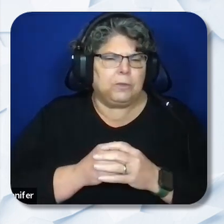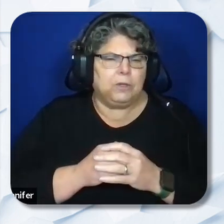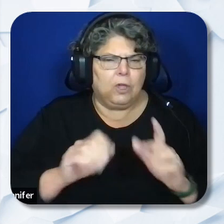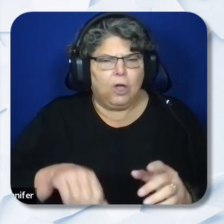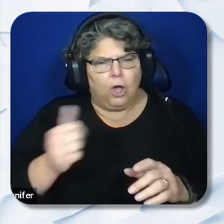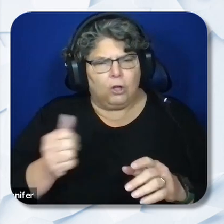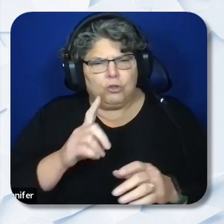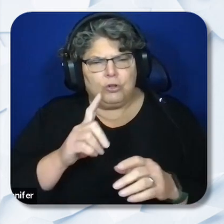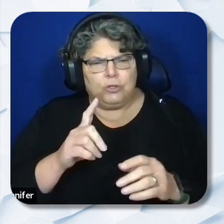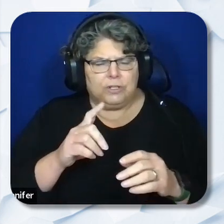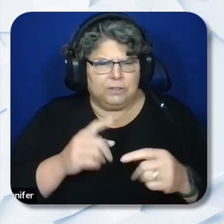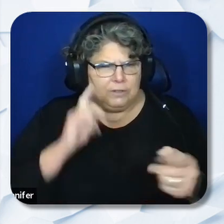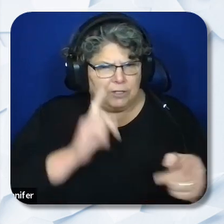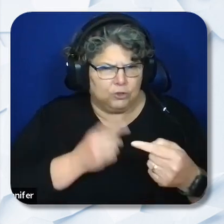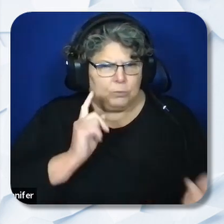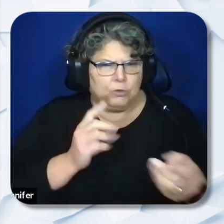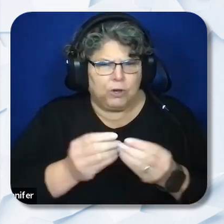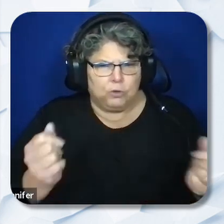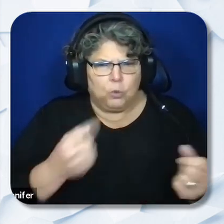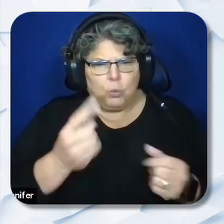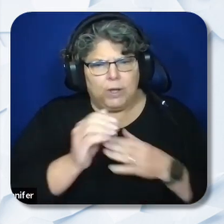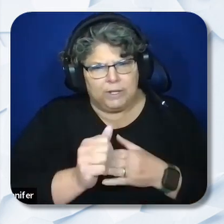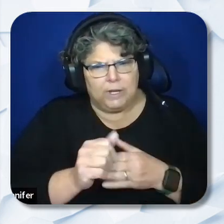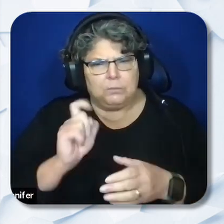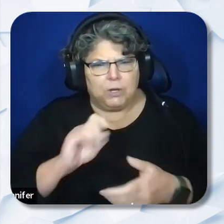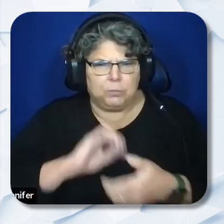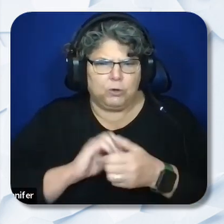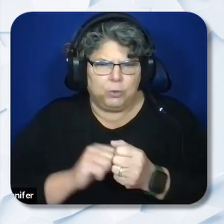Dispute Resolution (1 lead that must partner with an FEC, a family empowerment center).